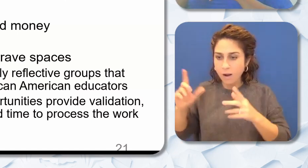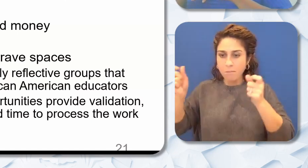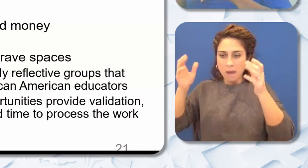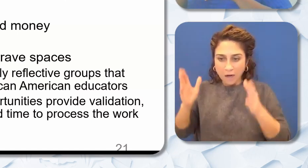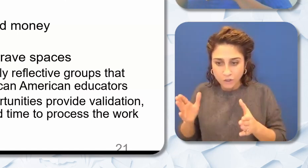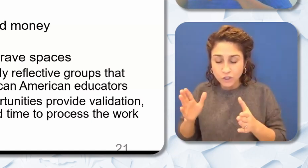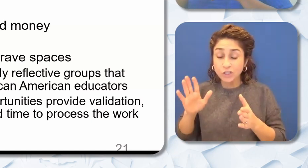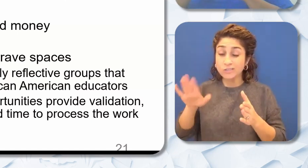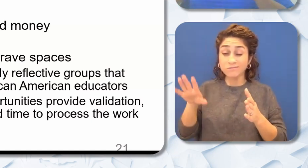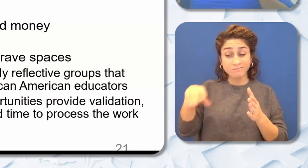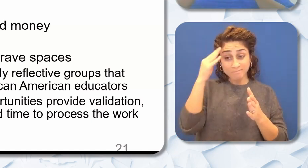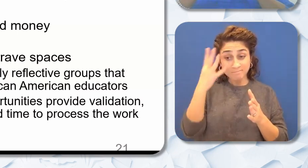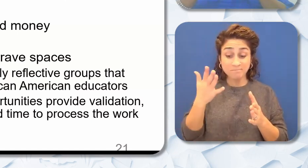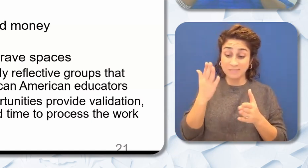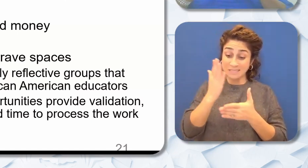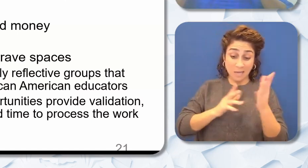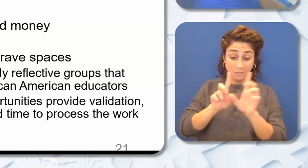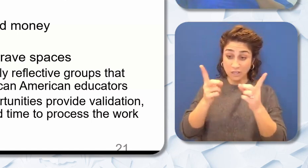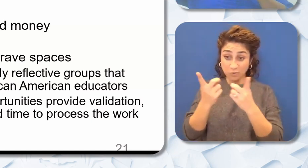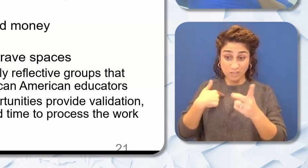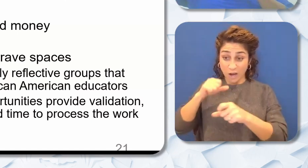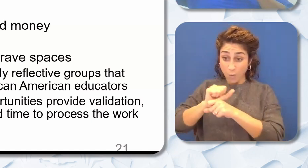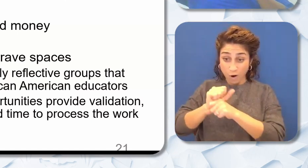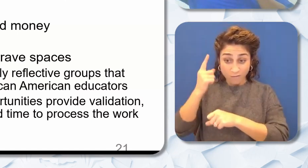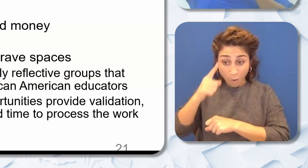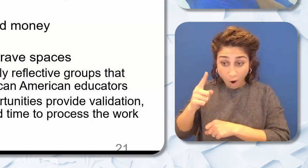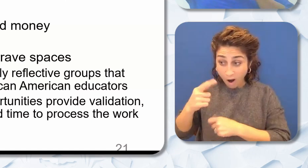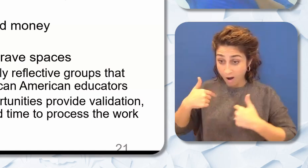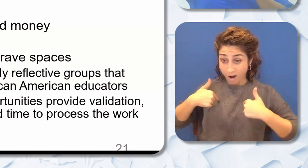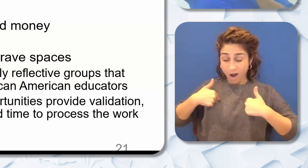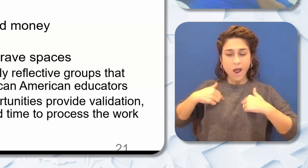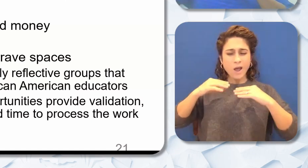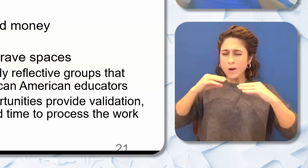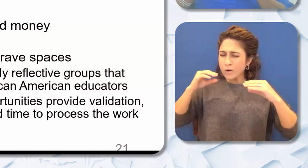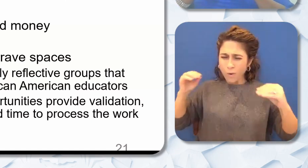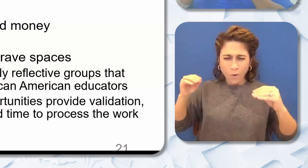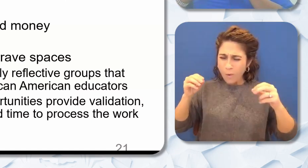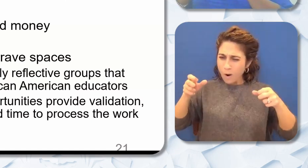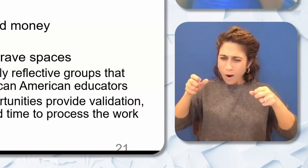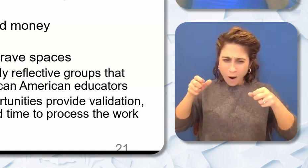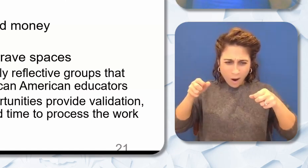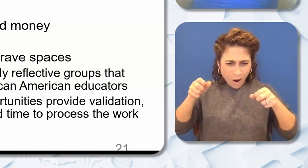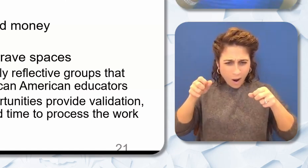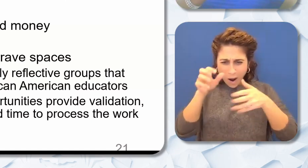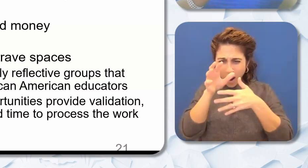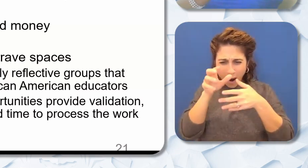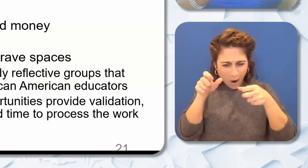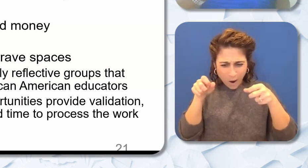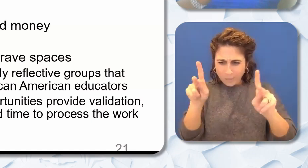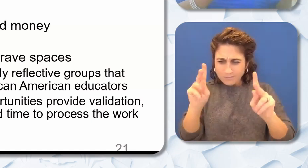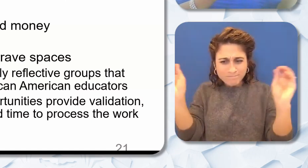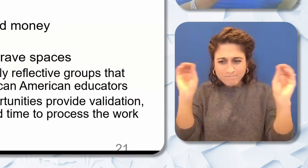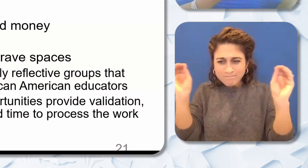that I've worked for there is no pathway to upper management. So literally you stay in a teaching